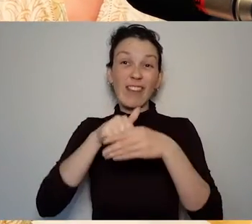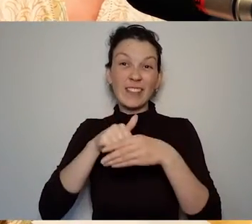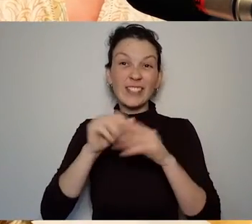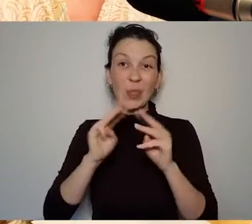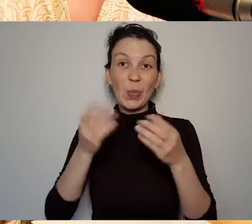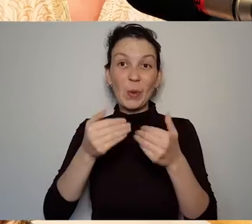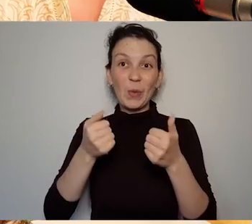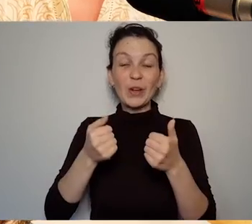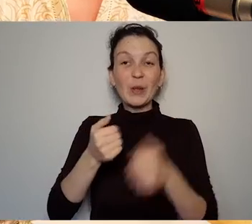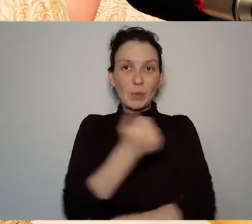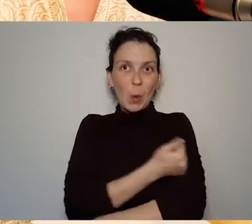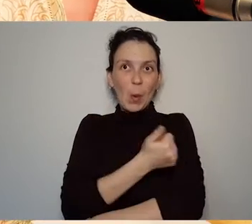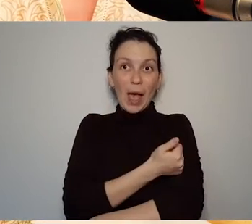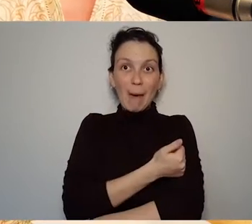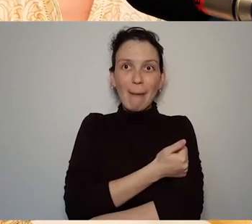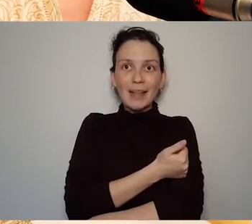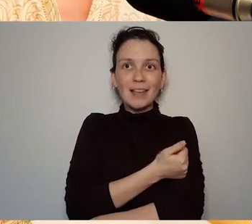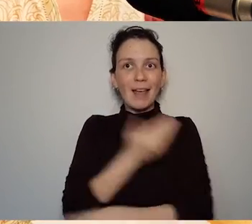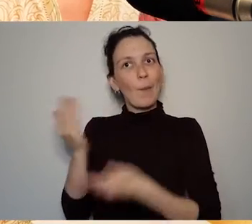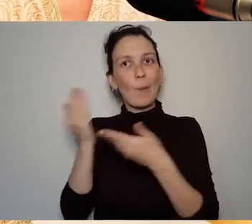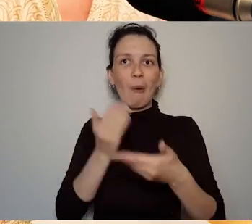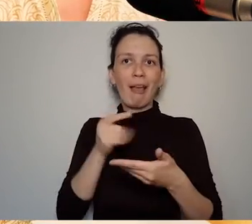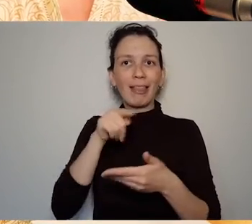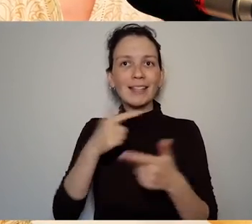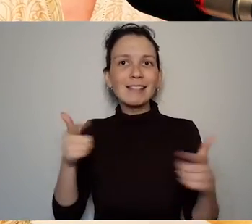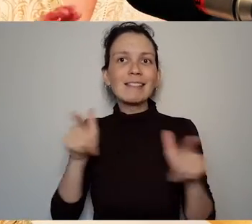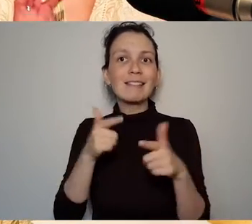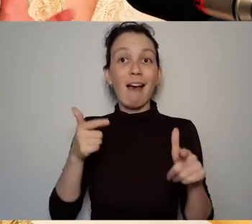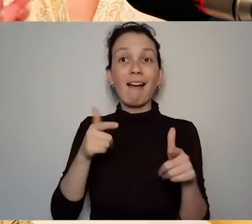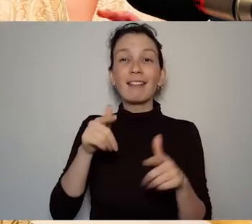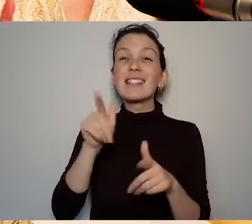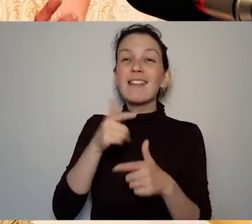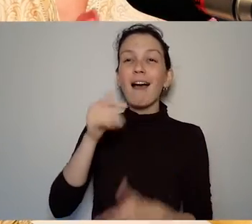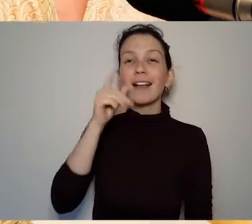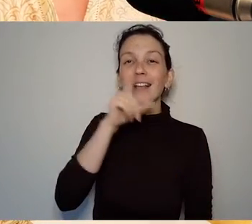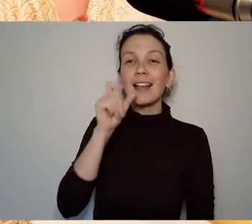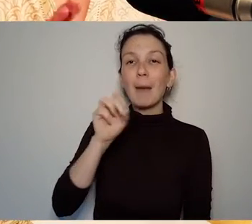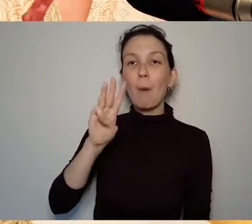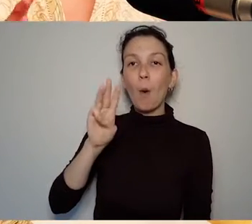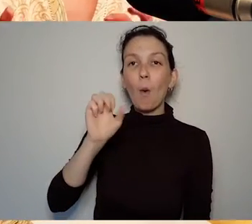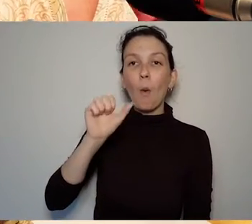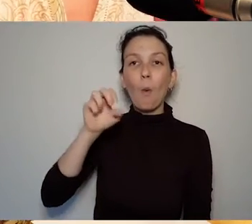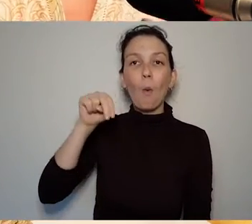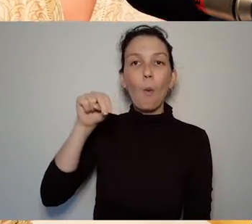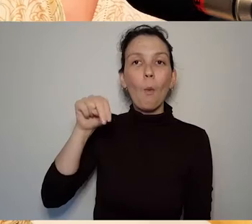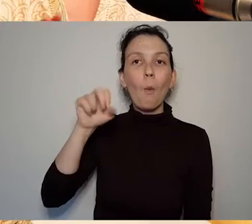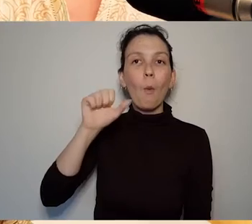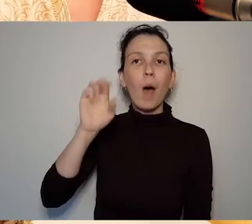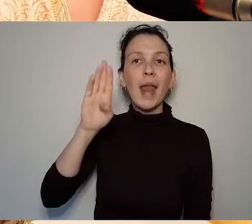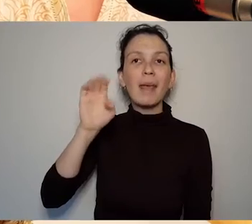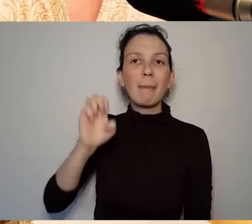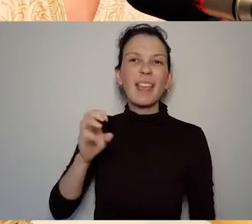song Wannabe and she was showing you know the different signs for the lyrics of that song and